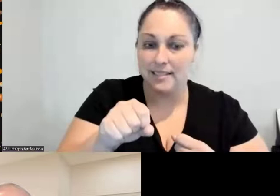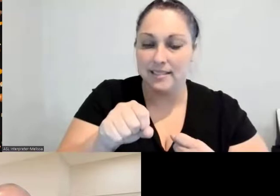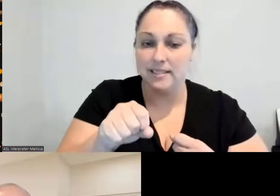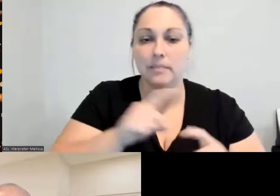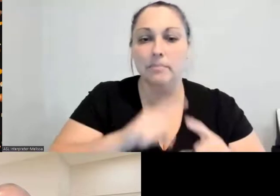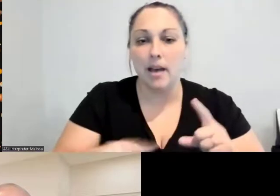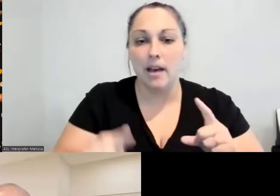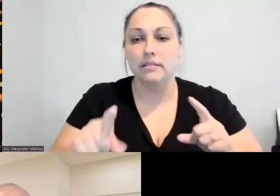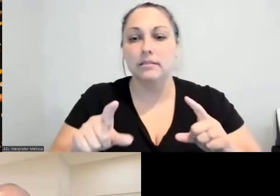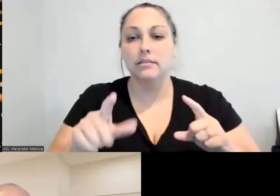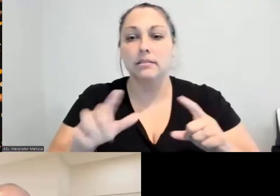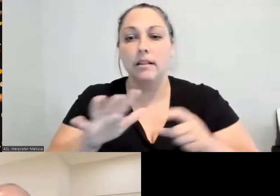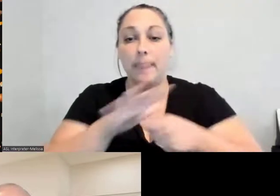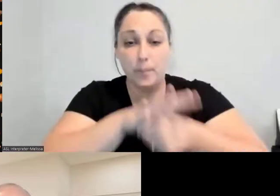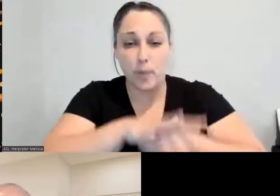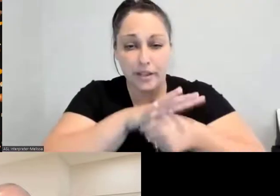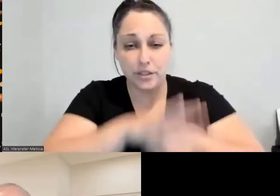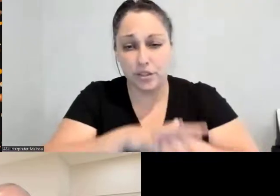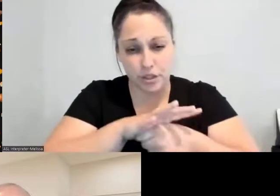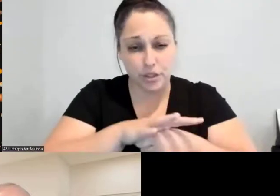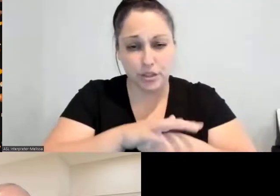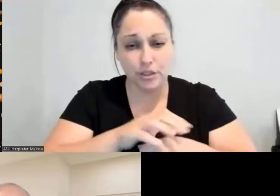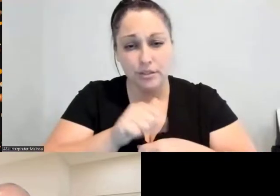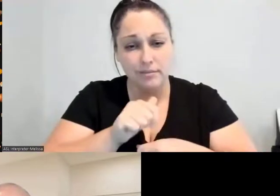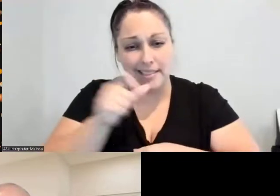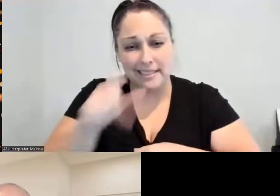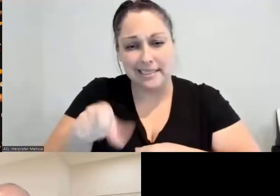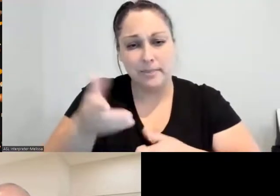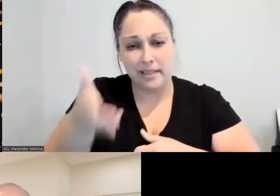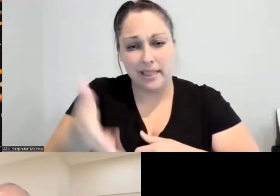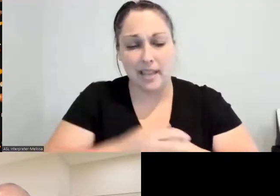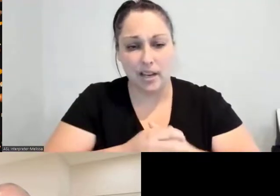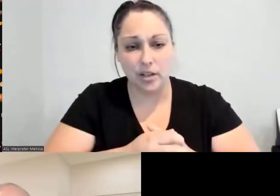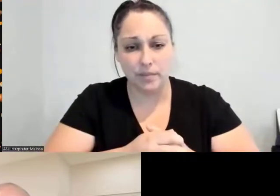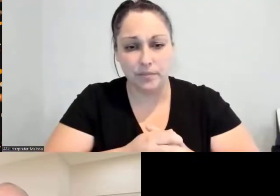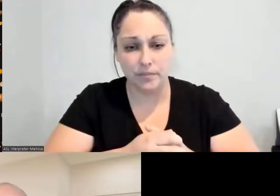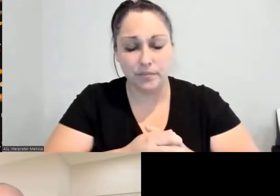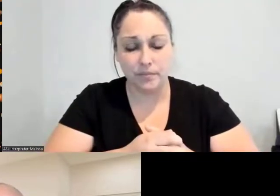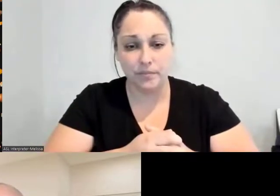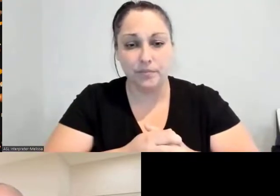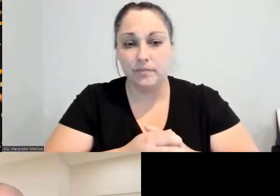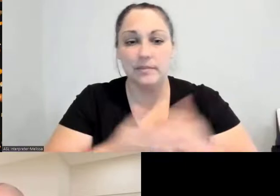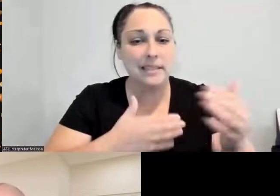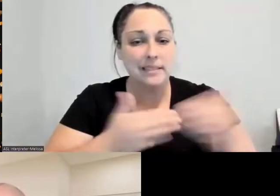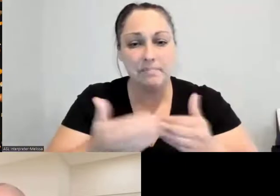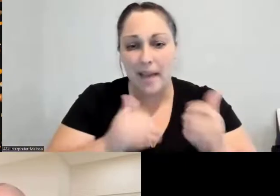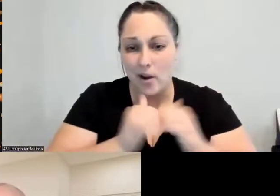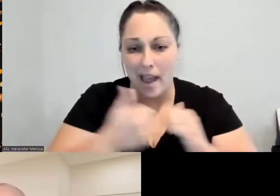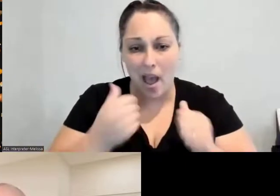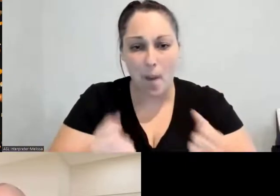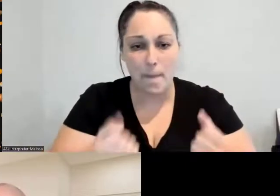attack no matter how well we eat; right? So we need to be doing both and not either/or; right?